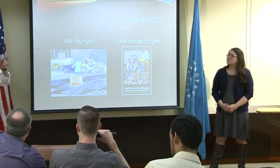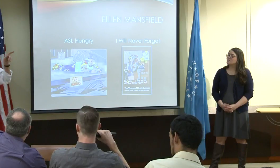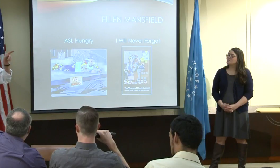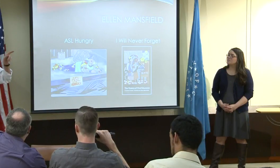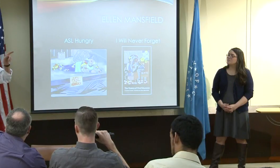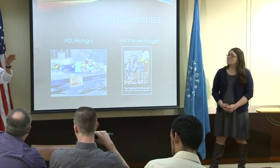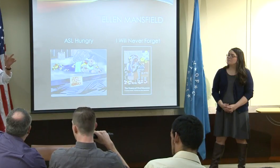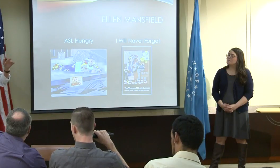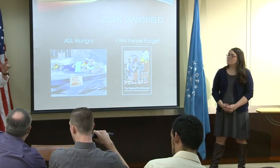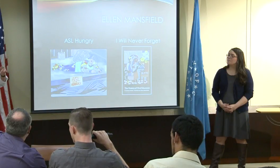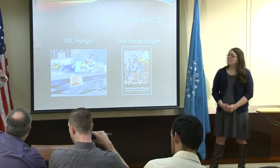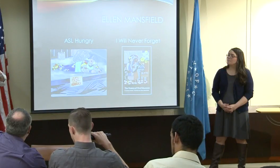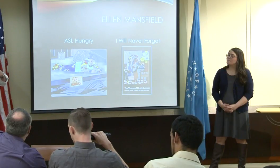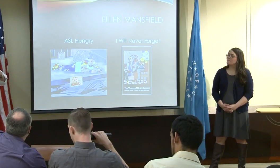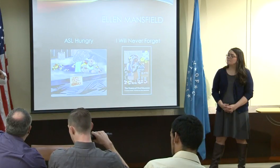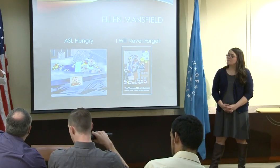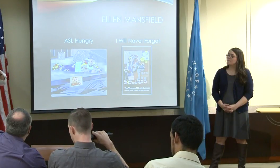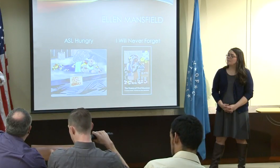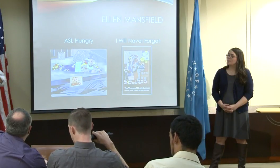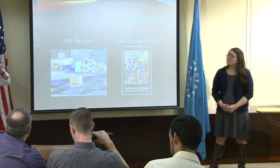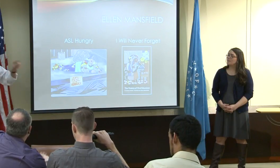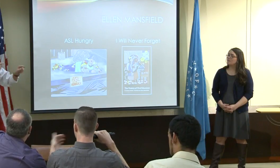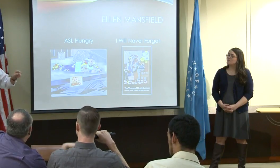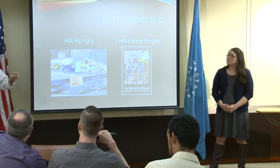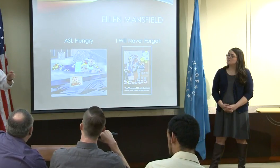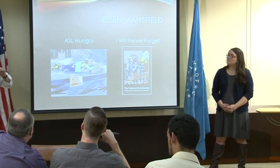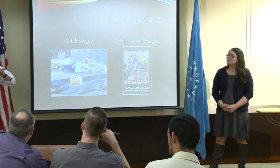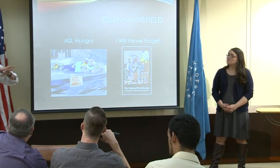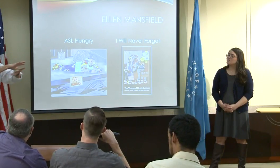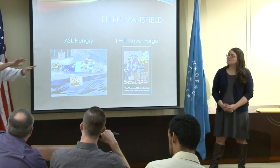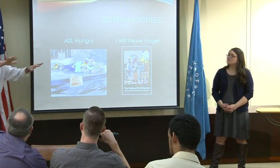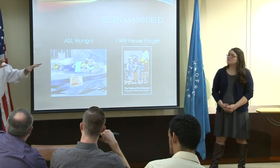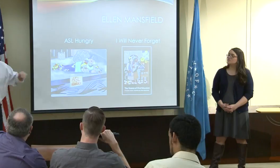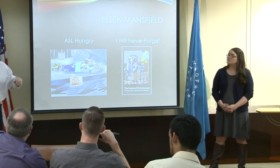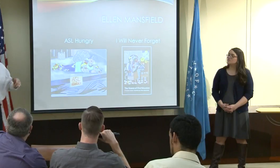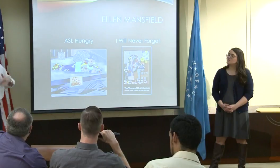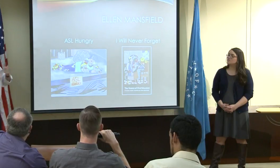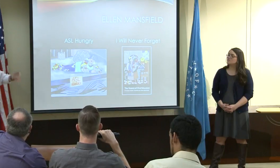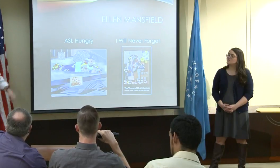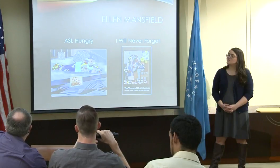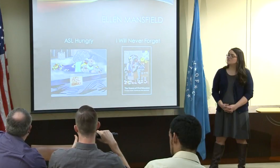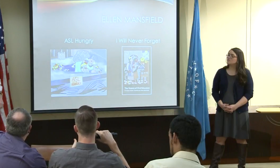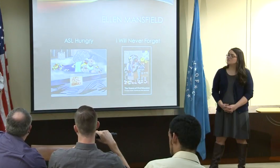we were in New York and we tried to go out --